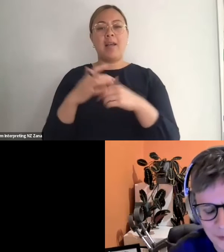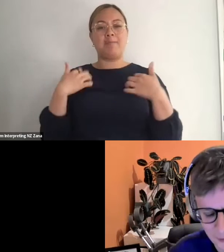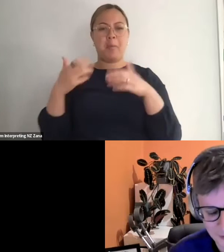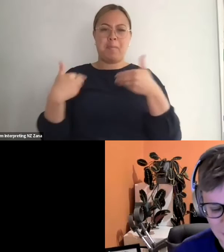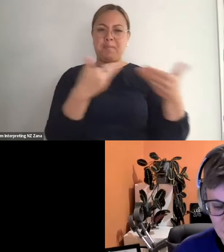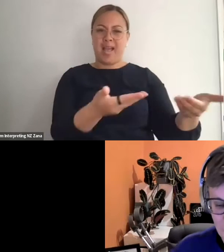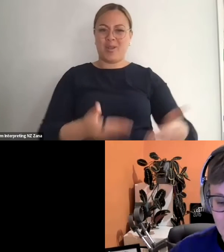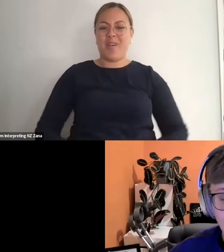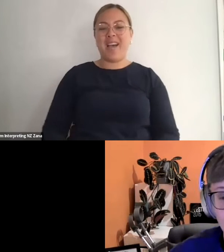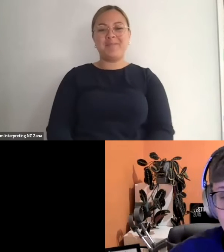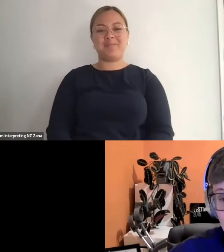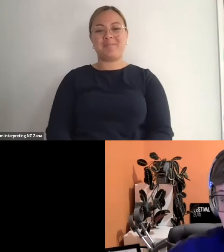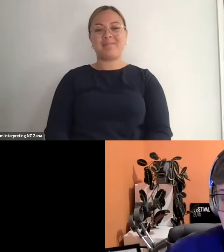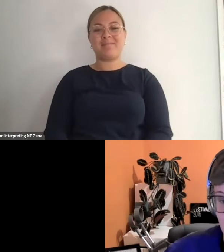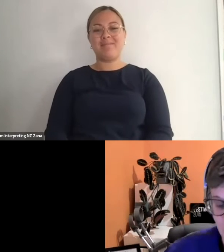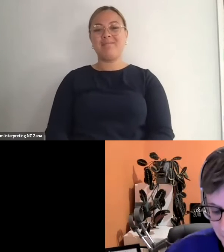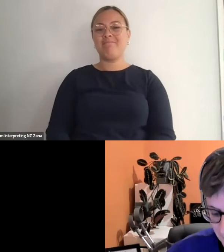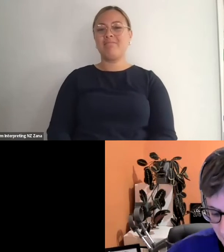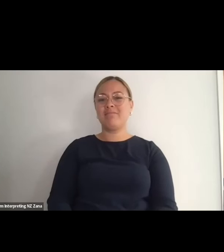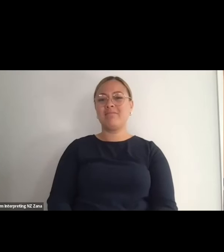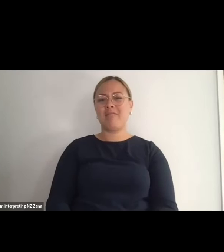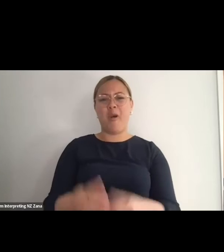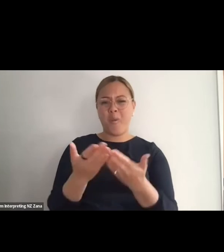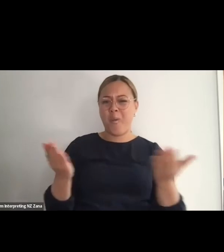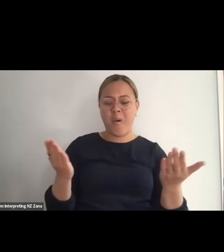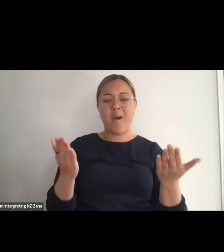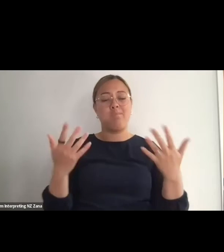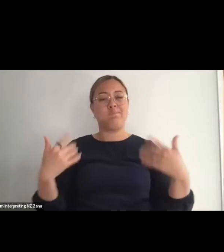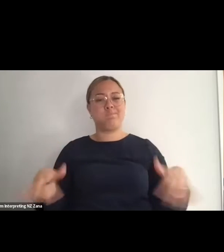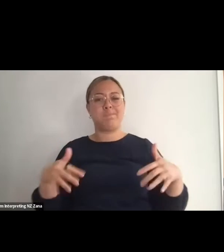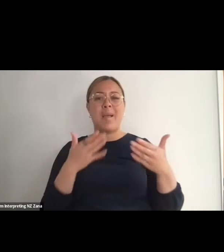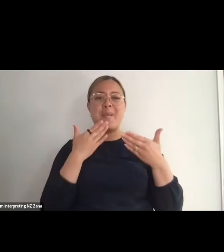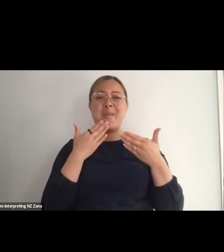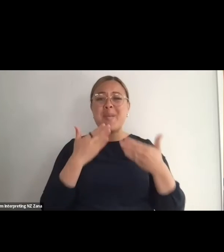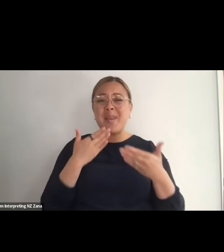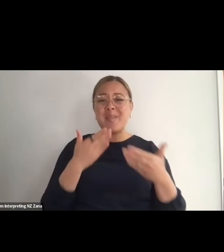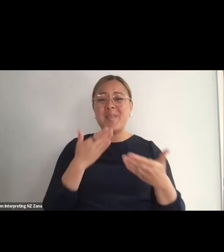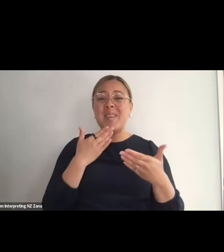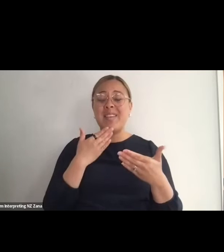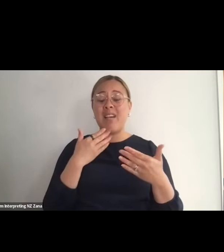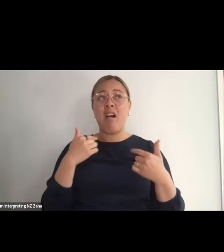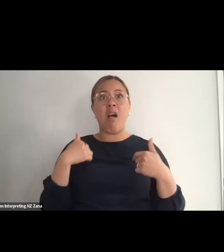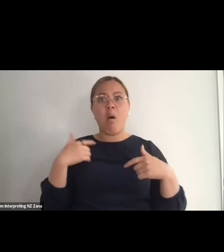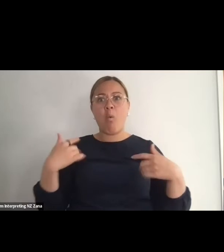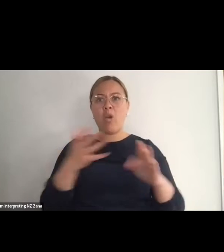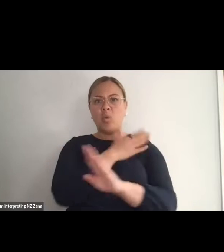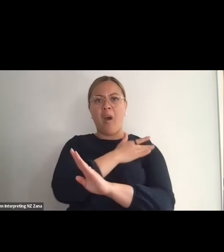Great, thank you so much everyone. That's one of the nicest online welcomes and one of the